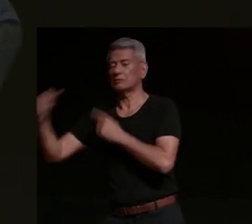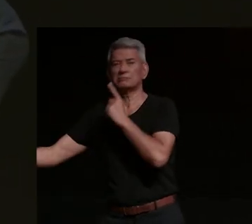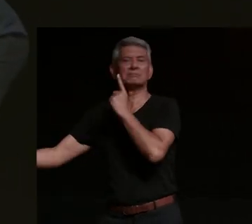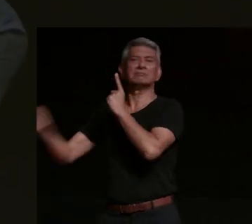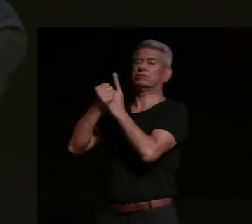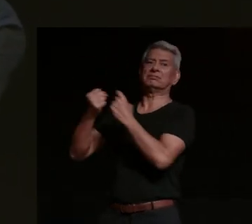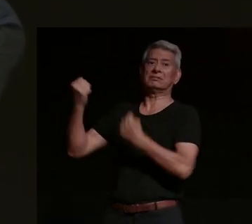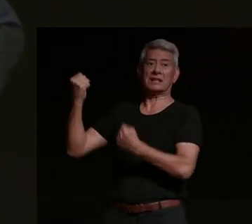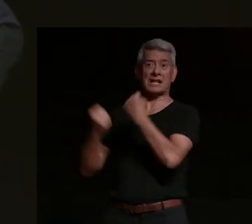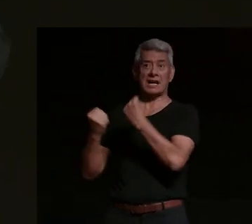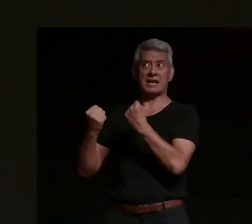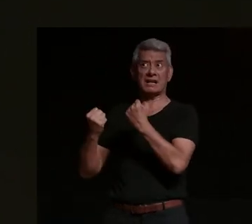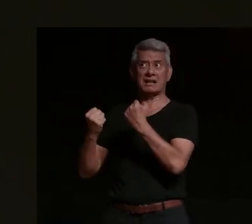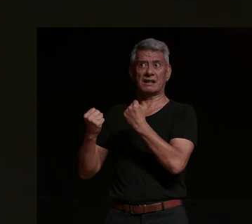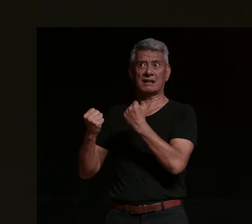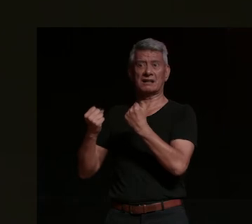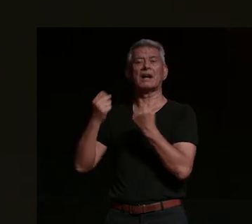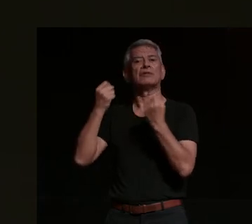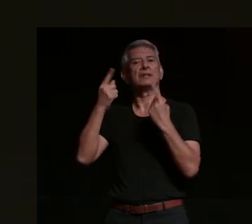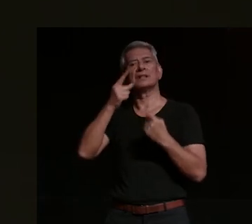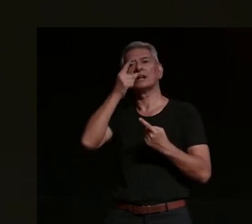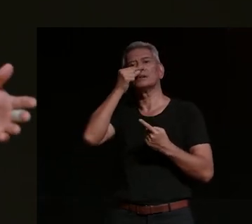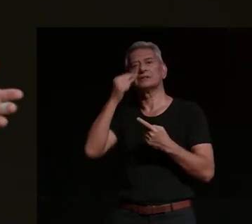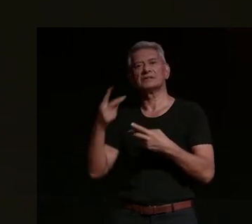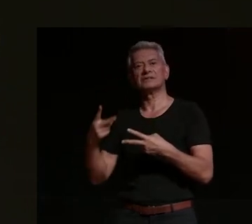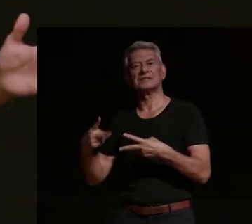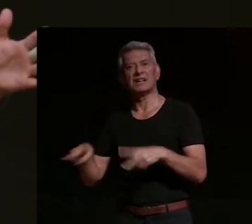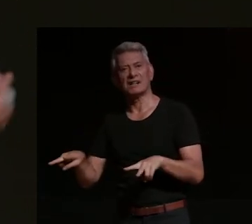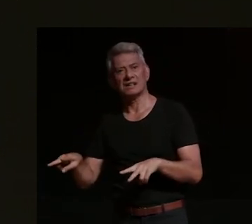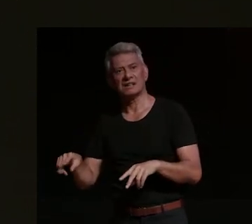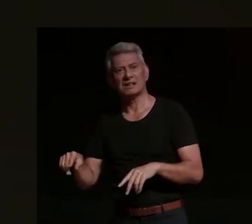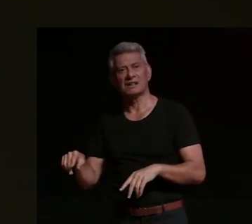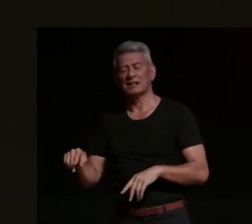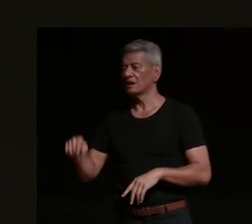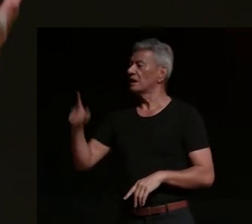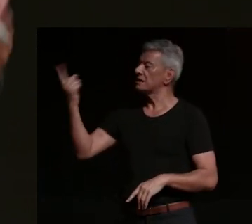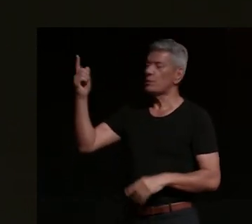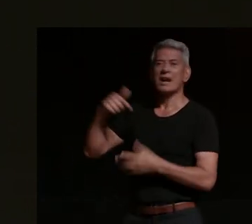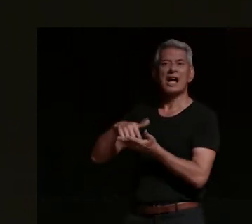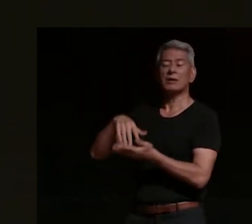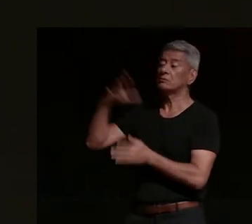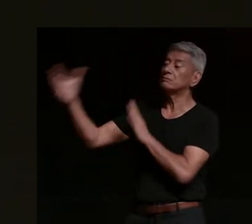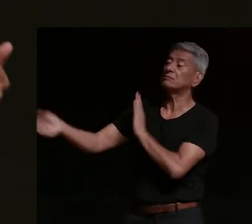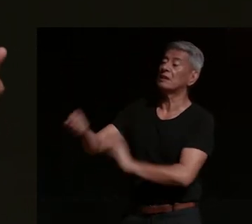died i'm gonna gonna get my ute take the bike home sell it and i'll move on i'll play tennis